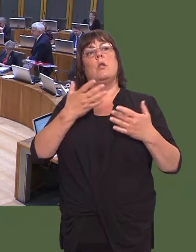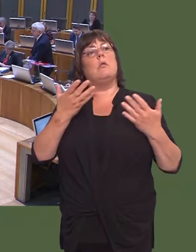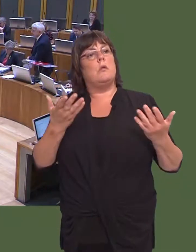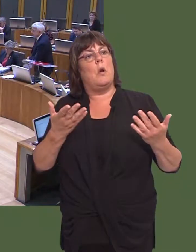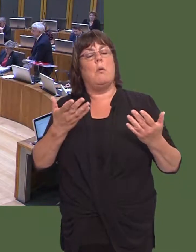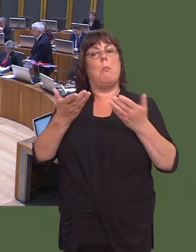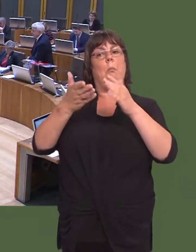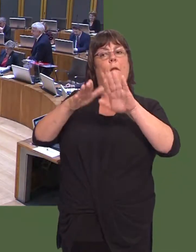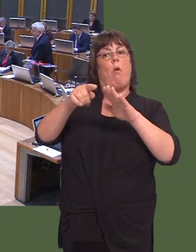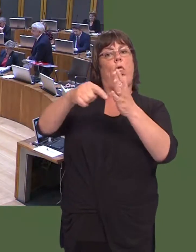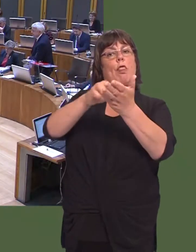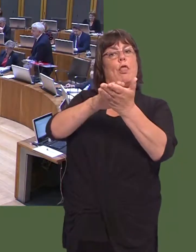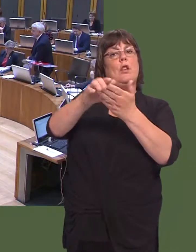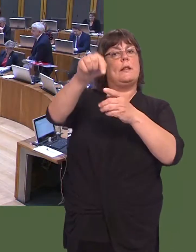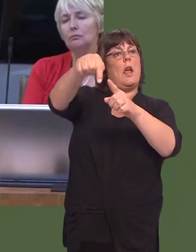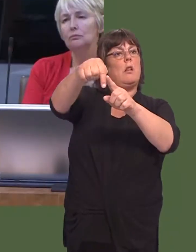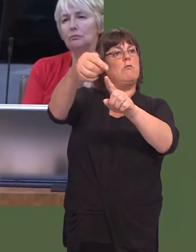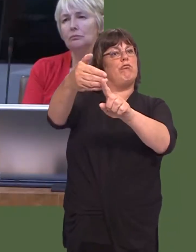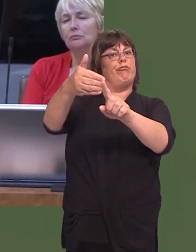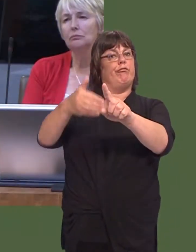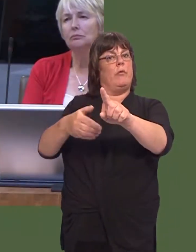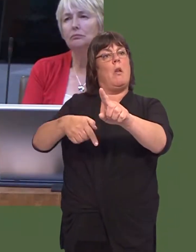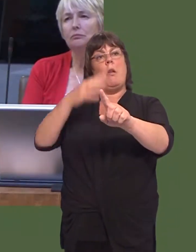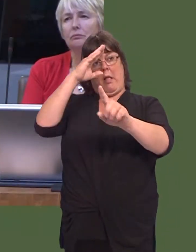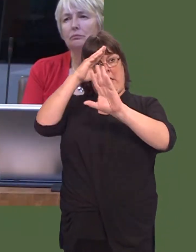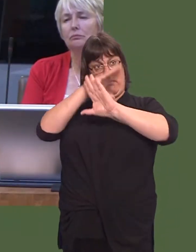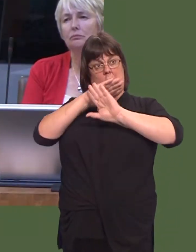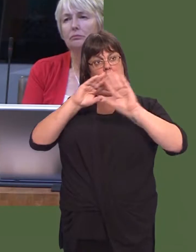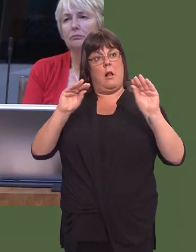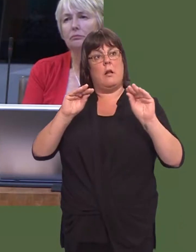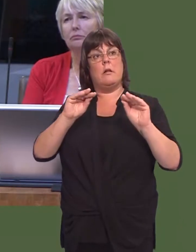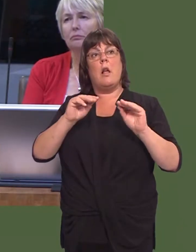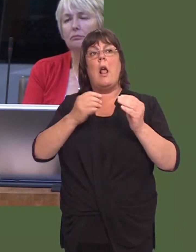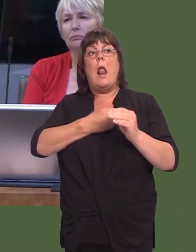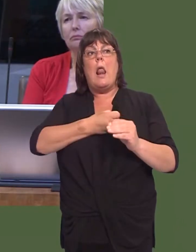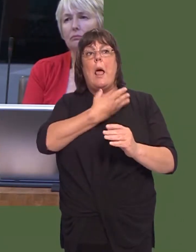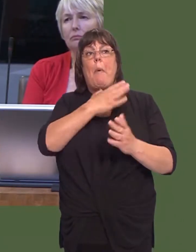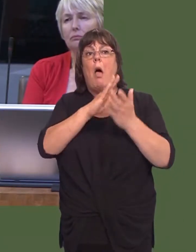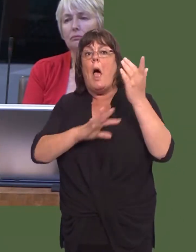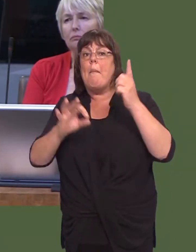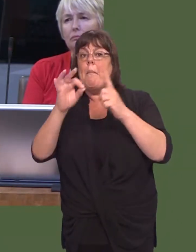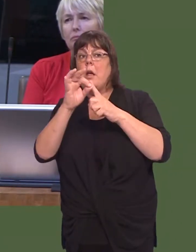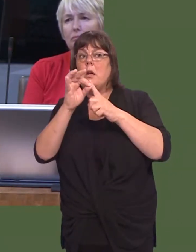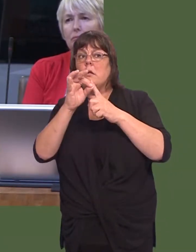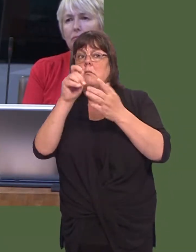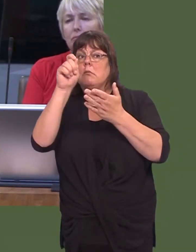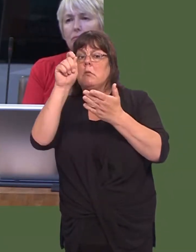cast their votes on Thursday, will you tell us: are Labour MPs elected in Wales next Thursday